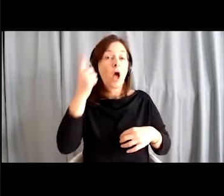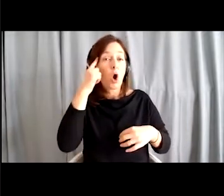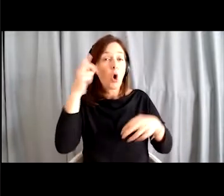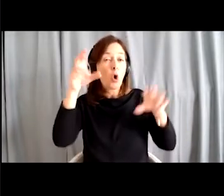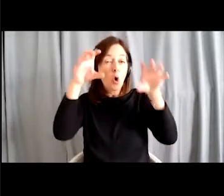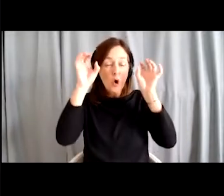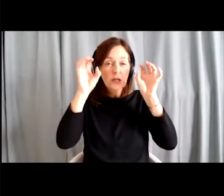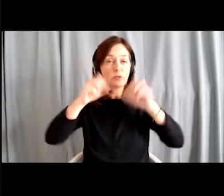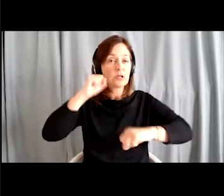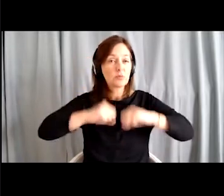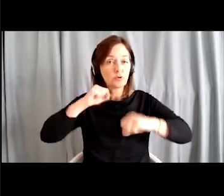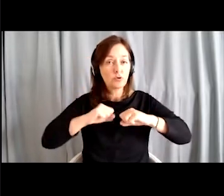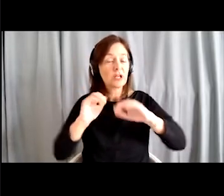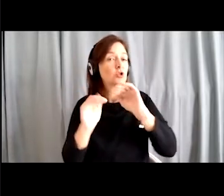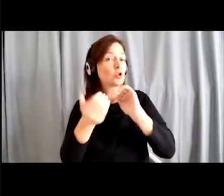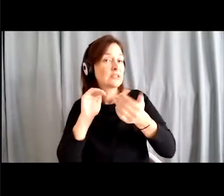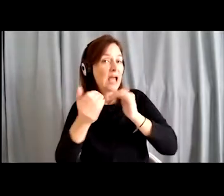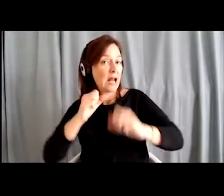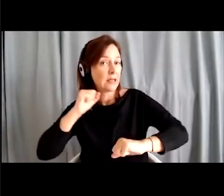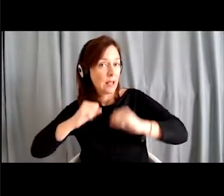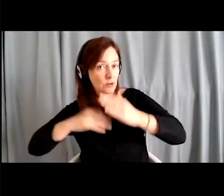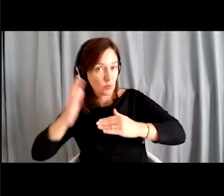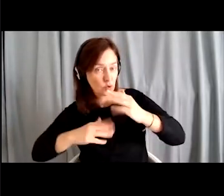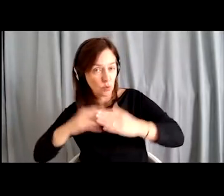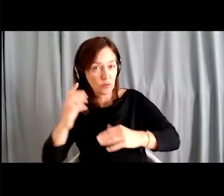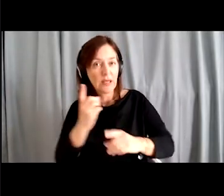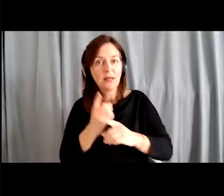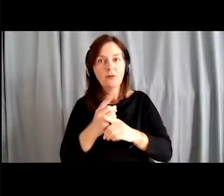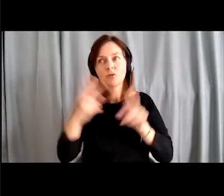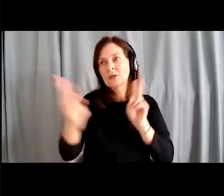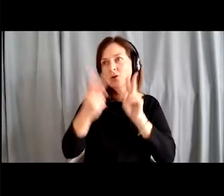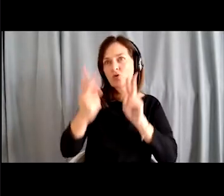In addition, they meet new people and form new